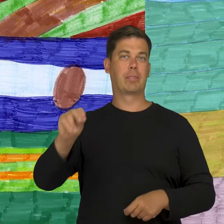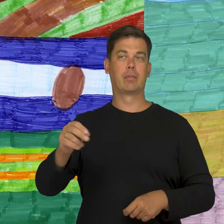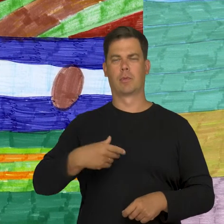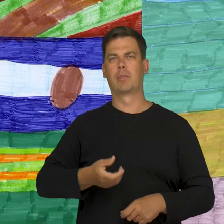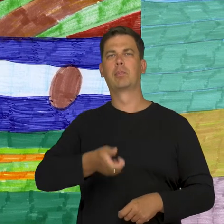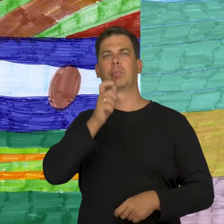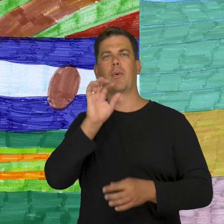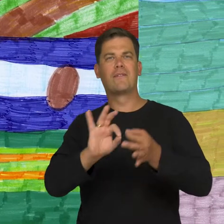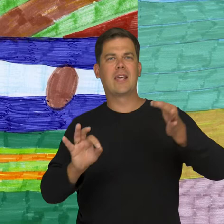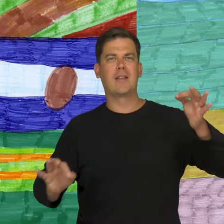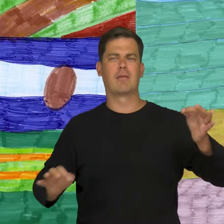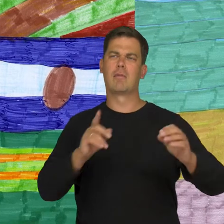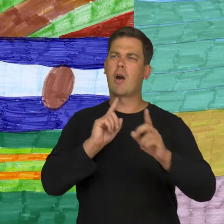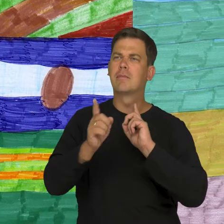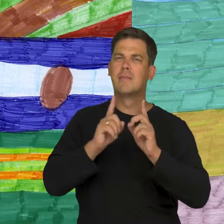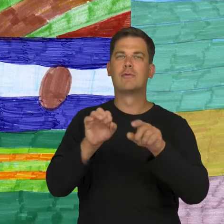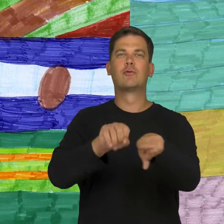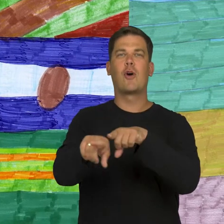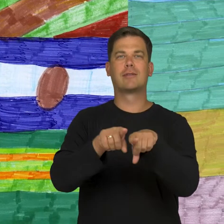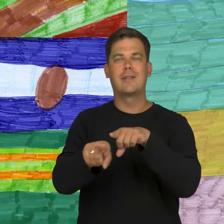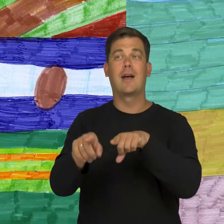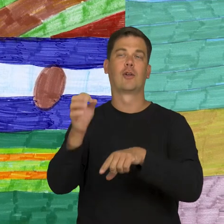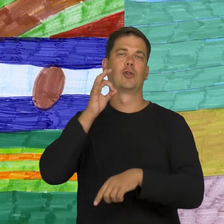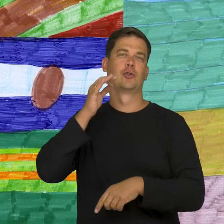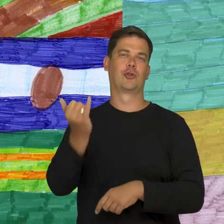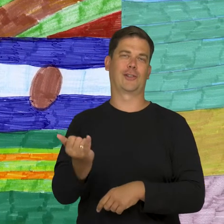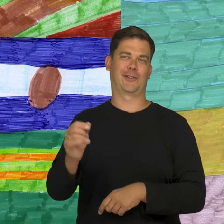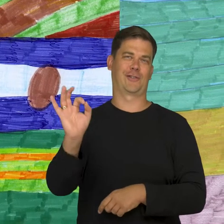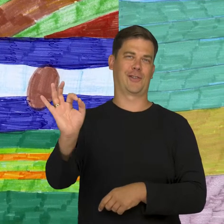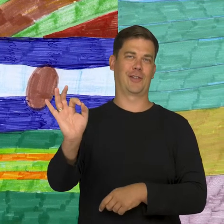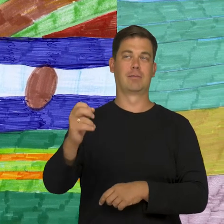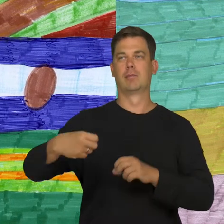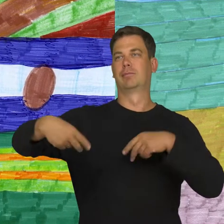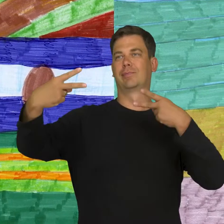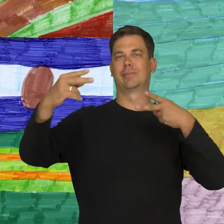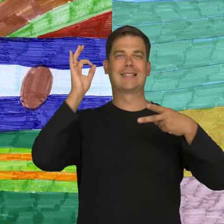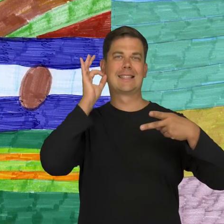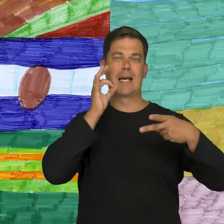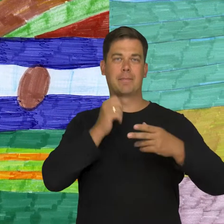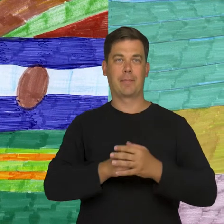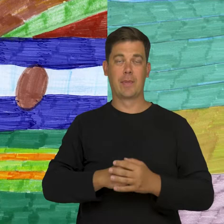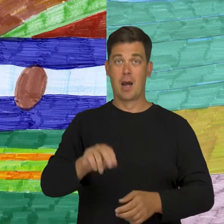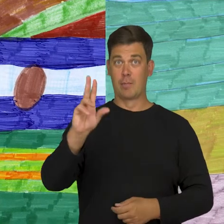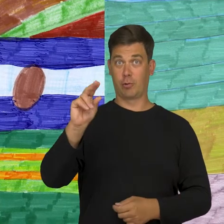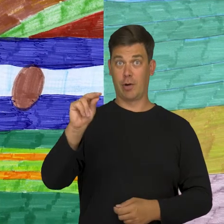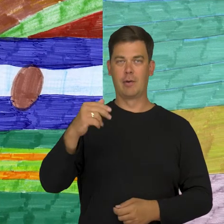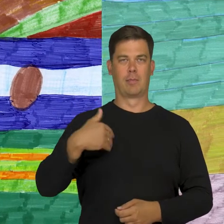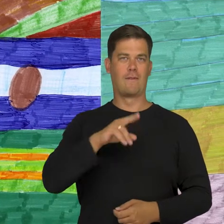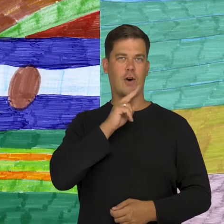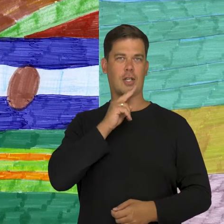drinking wine and talking with my sister and cousins via Skype. On Easter, in the morning we had the water-prank day.